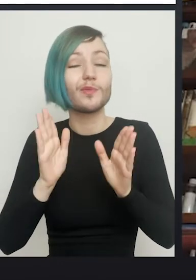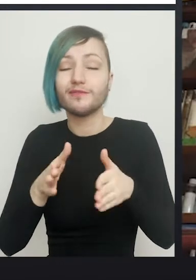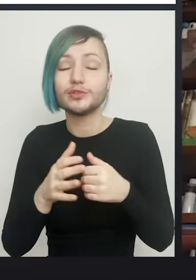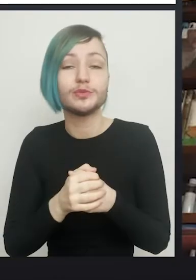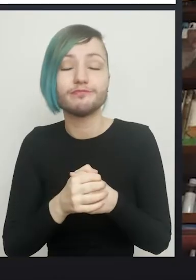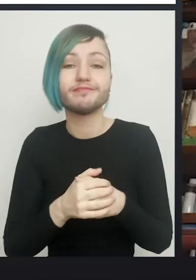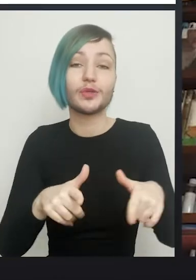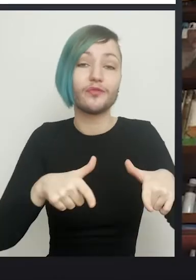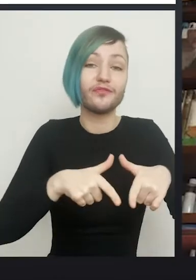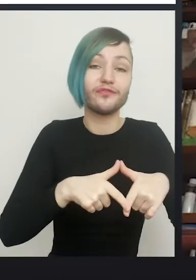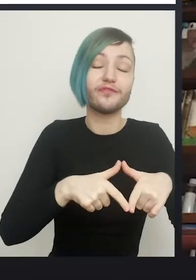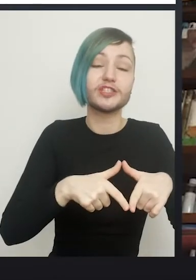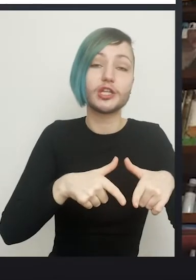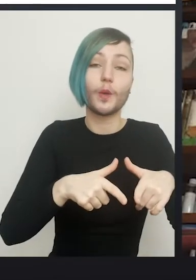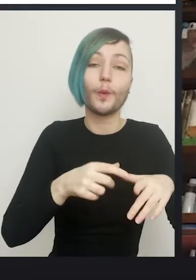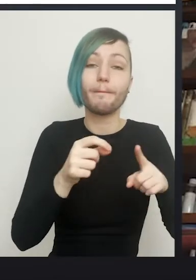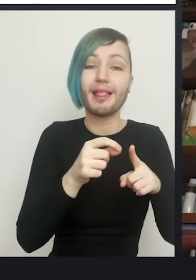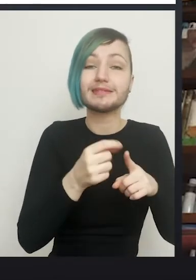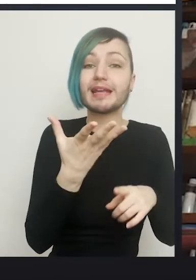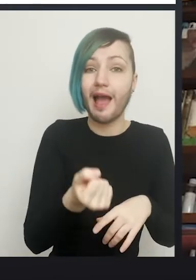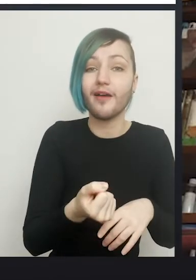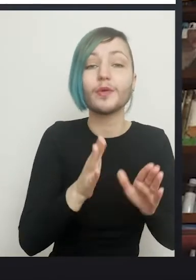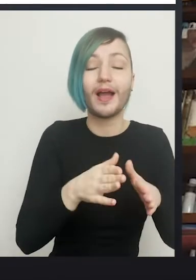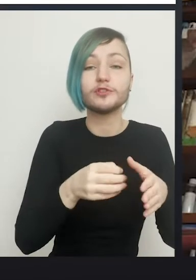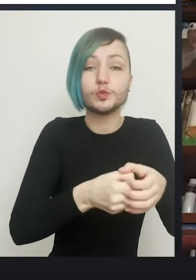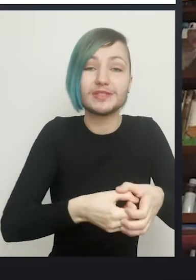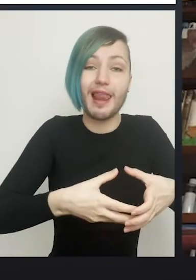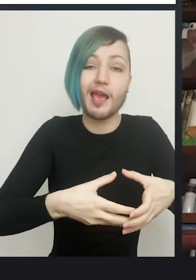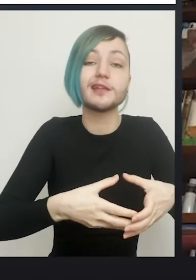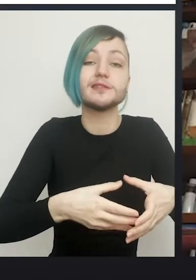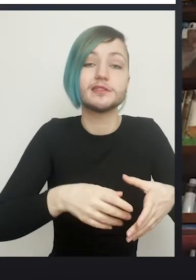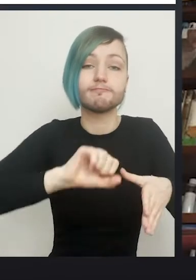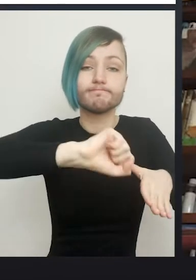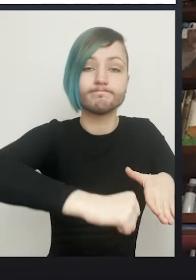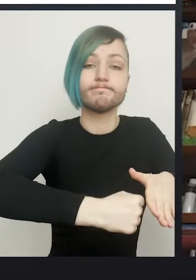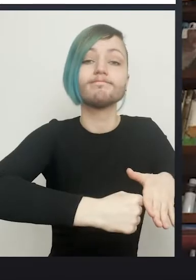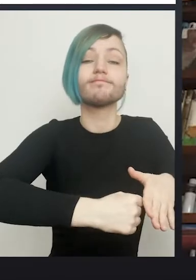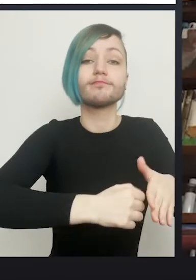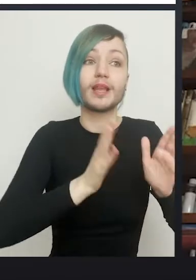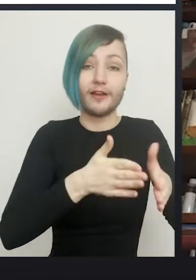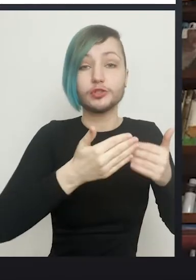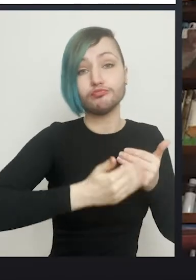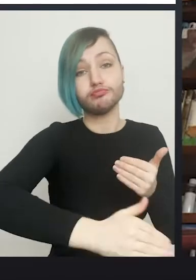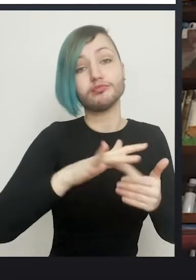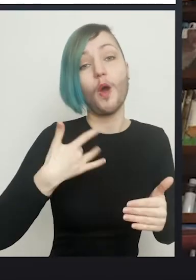you're gonna have to dilate. And you're gonna have to be dilating for the rest of your life. If you have labiaplasty, there's no dilation to be done.